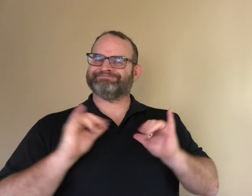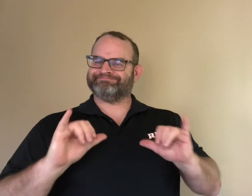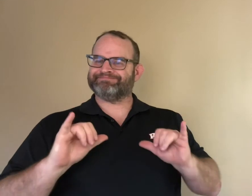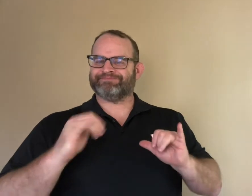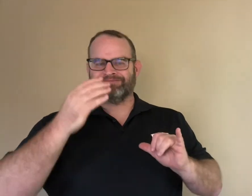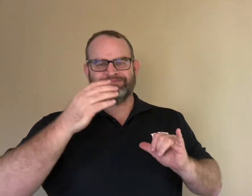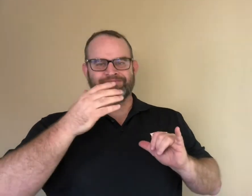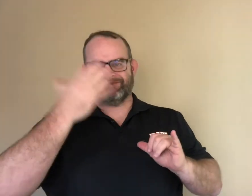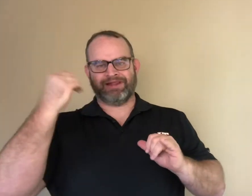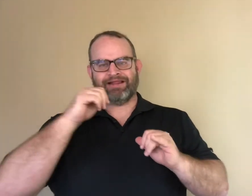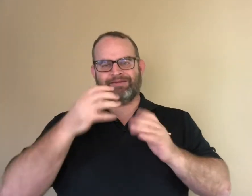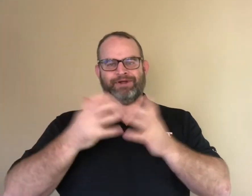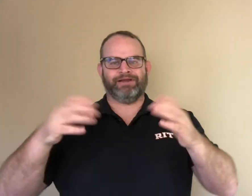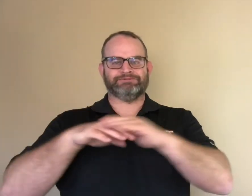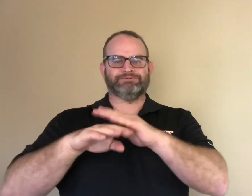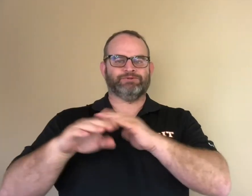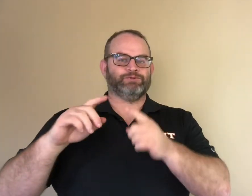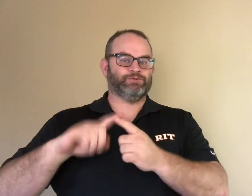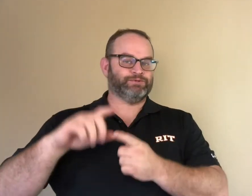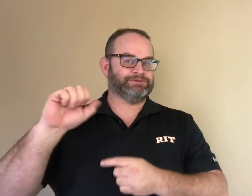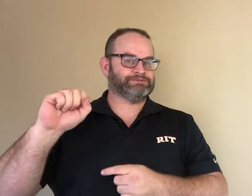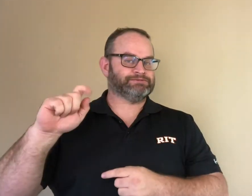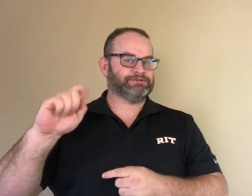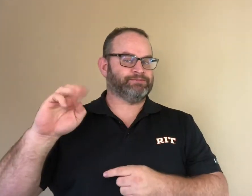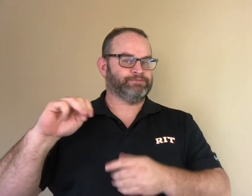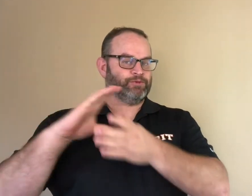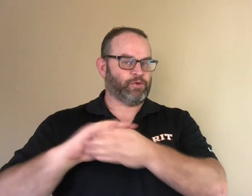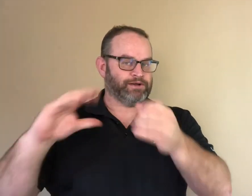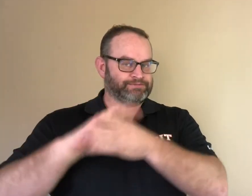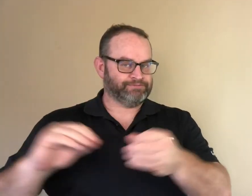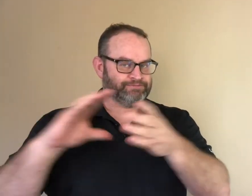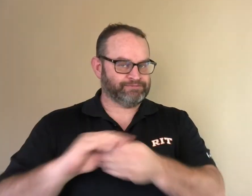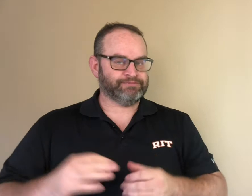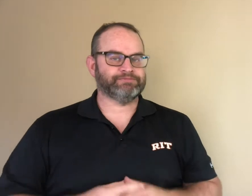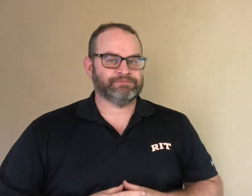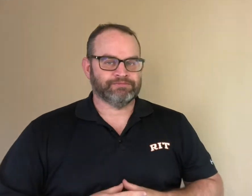One possible factor for this low percentage is inaccessibility to STEM stories in their sign languages.